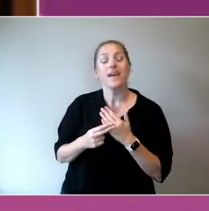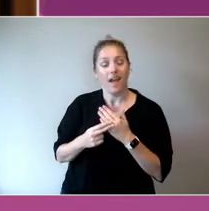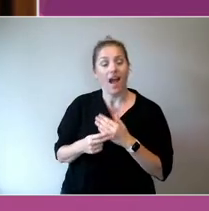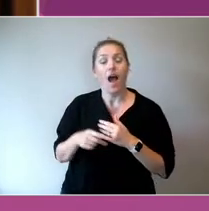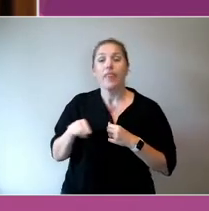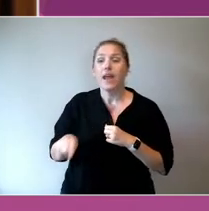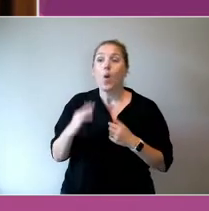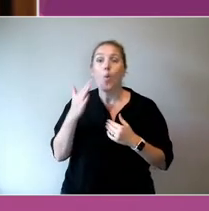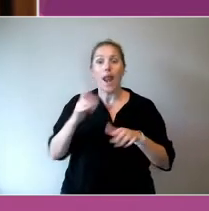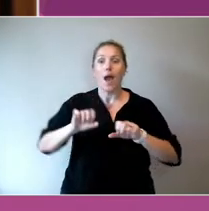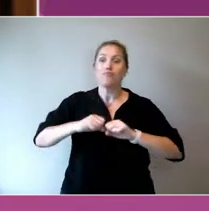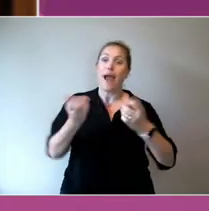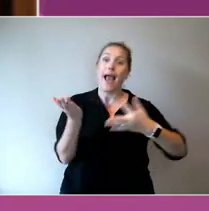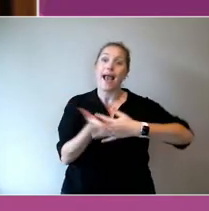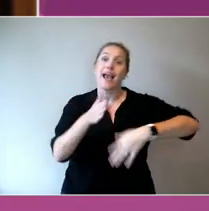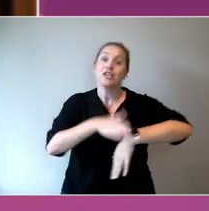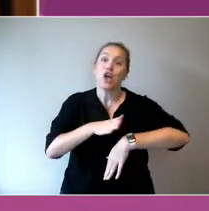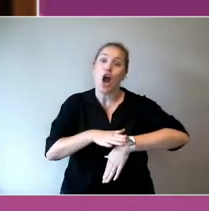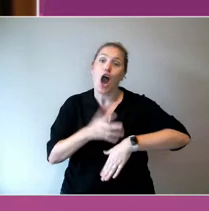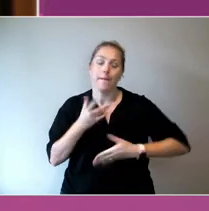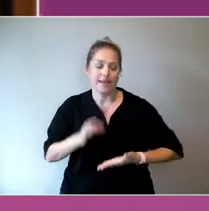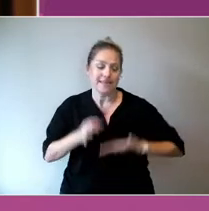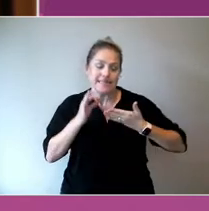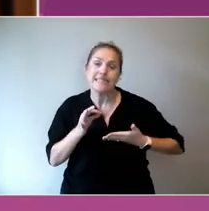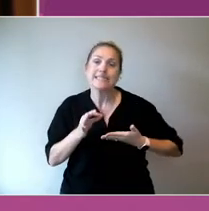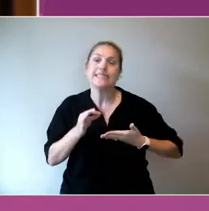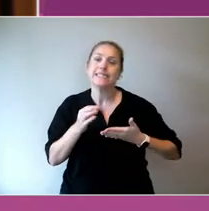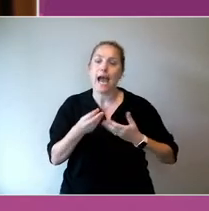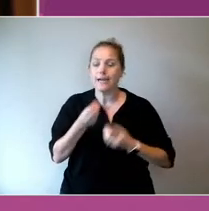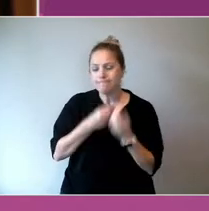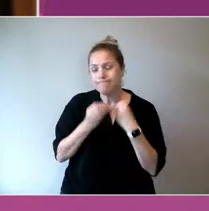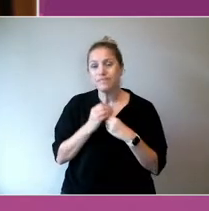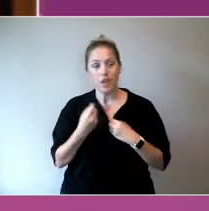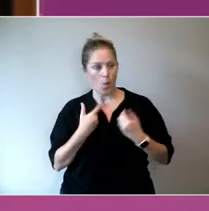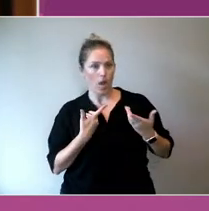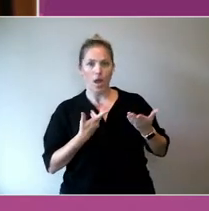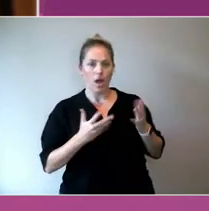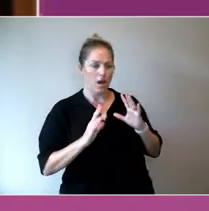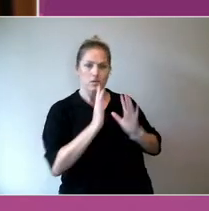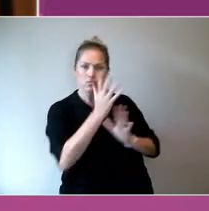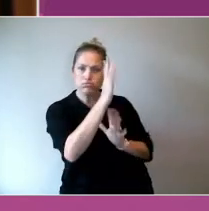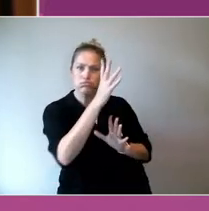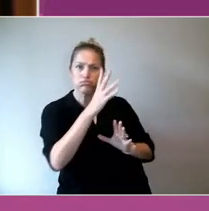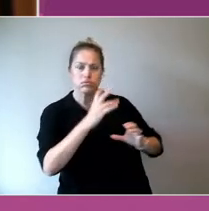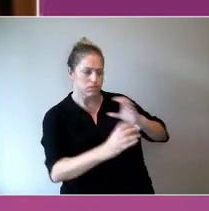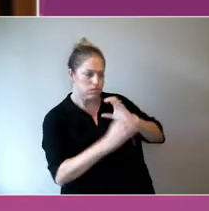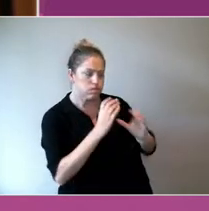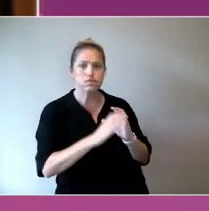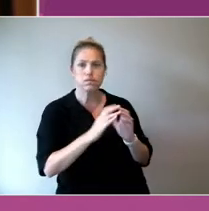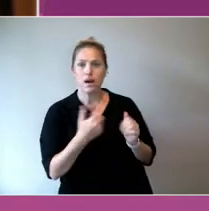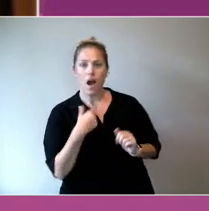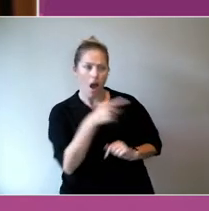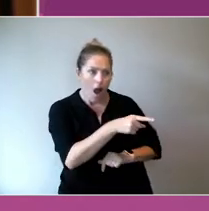I work in this space, I work in housing, great to me you. Let's swap cards.